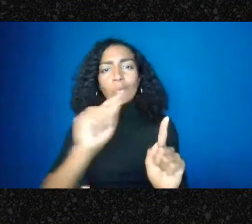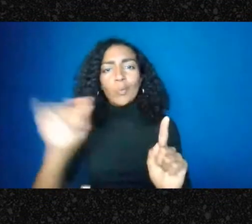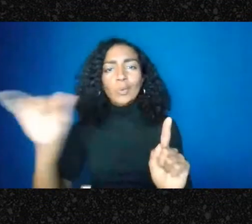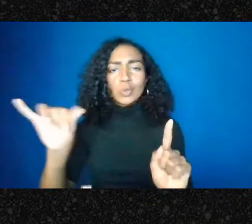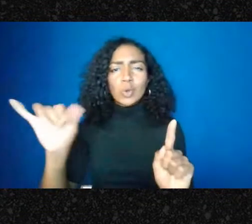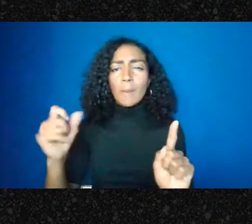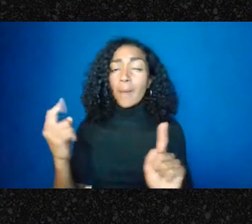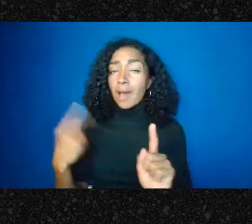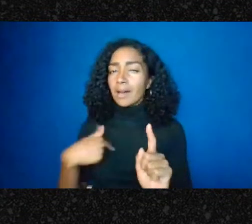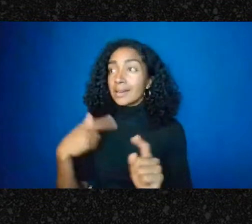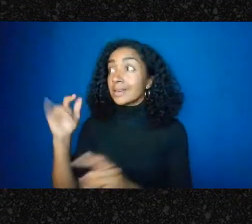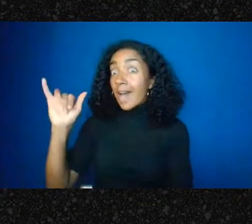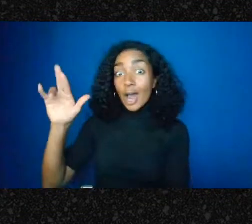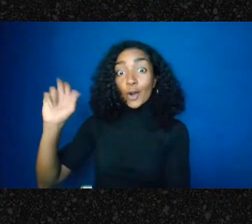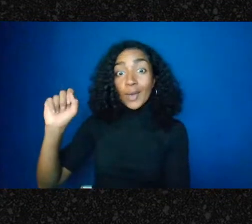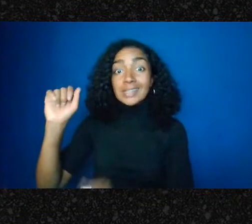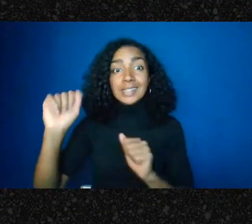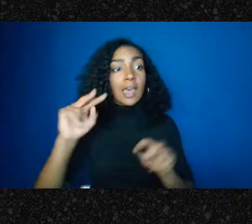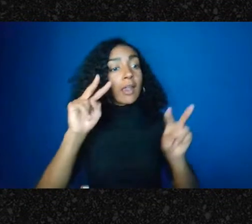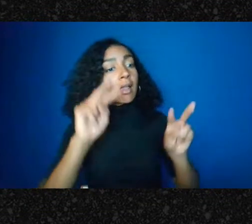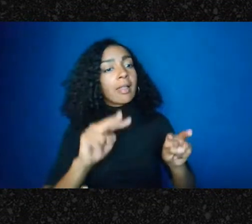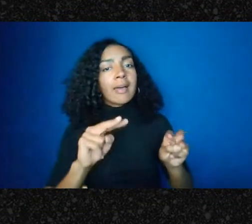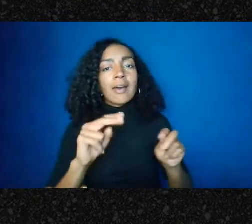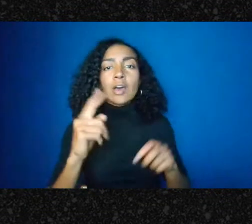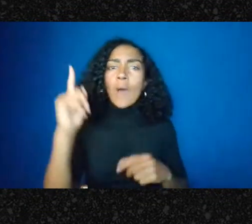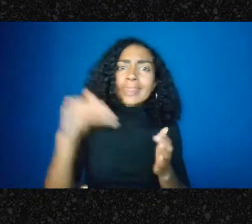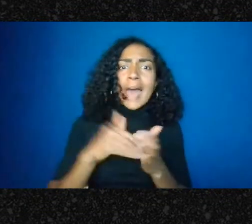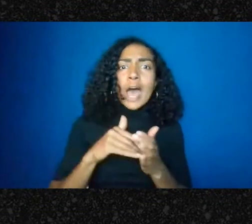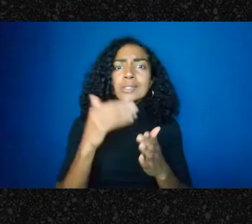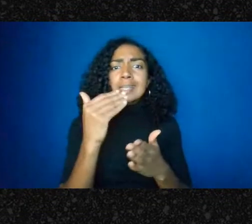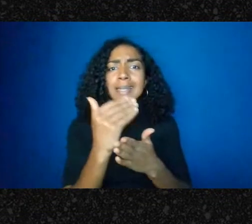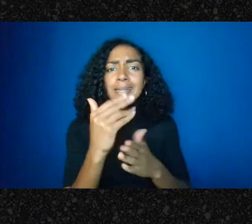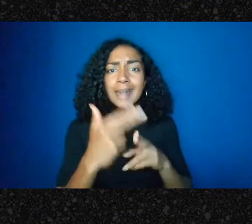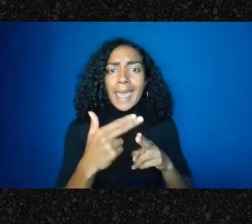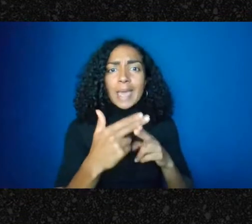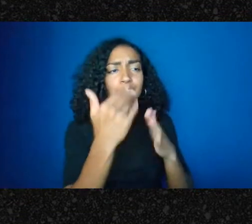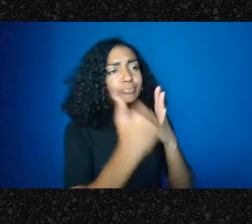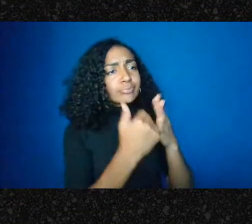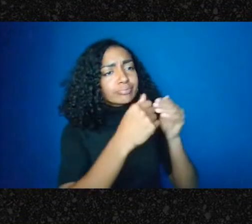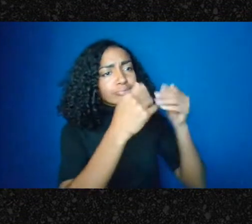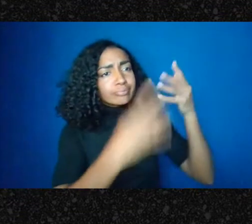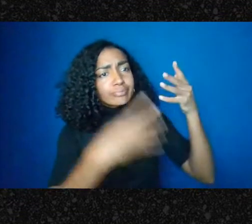like say “oh we're going to invest all without - we're going to investigate all 1000 people here